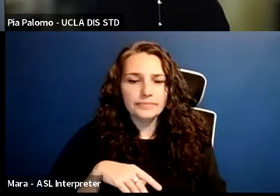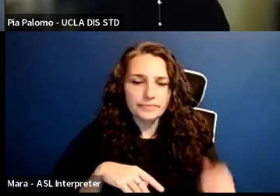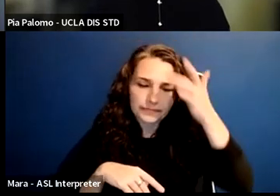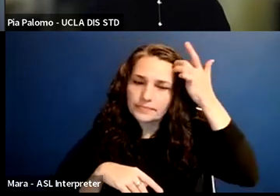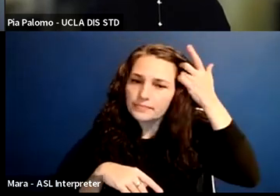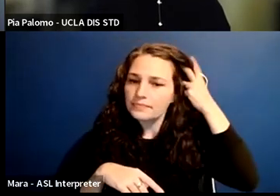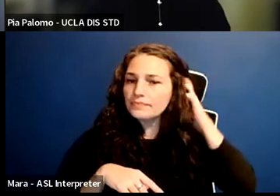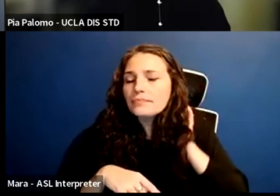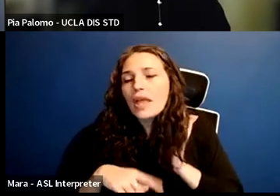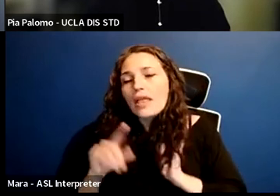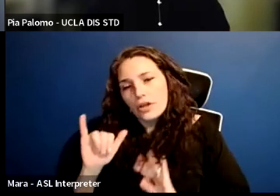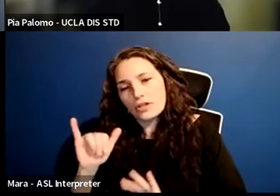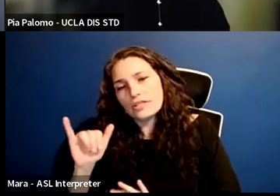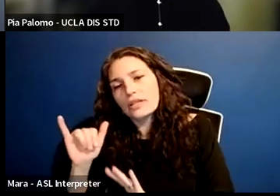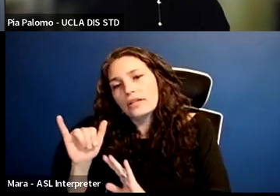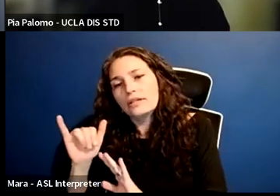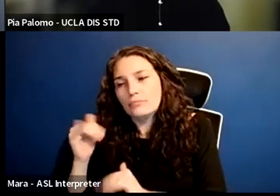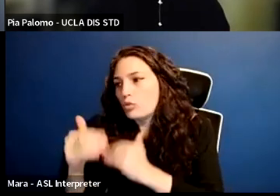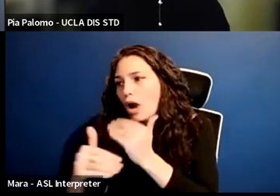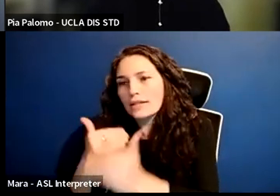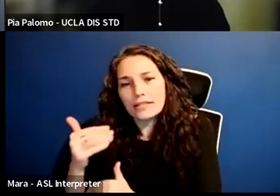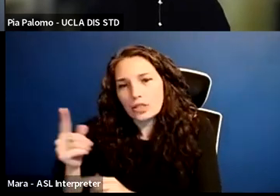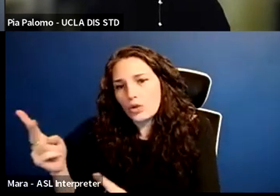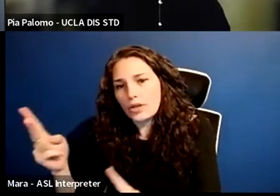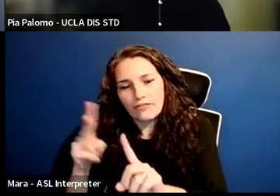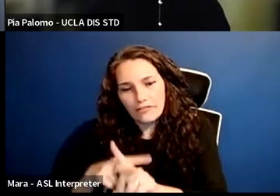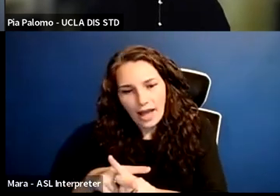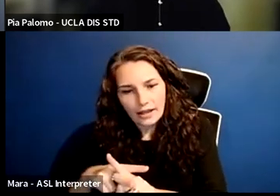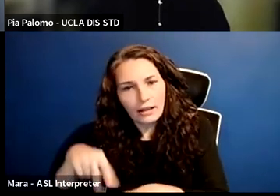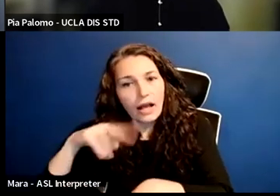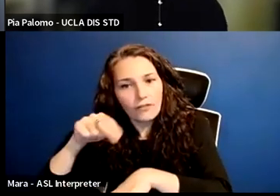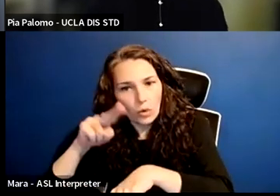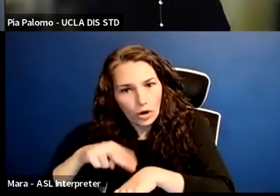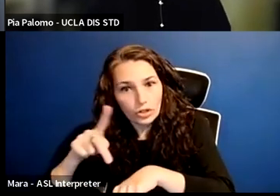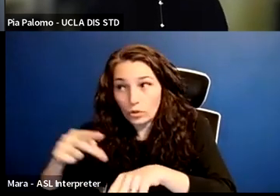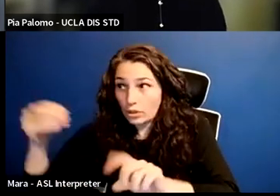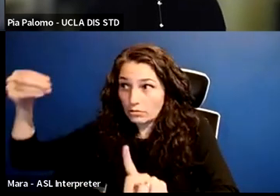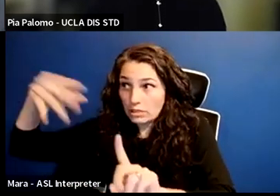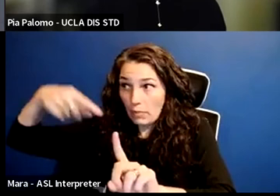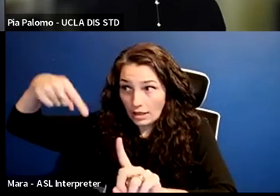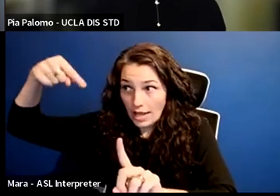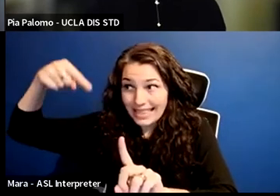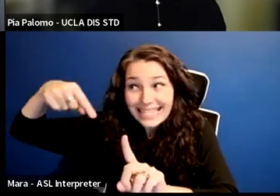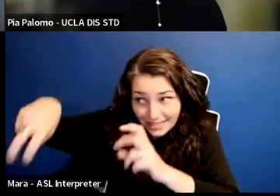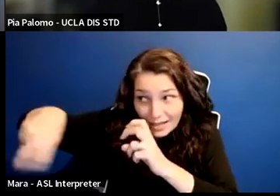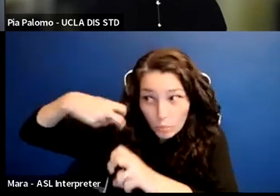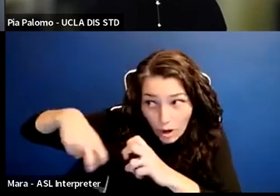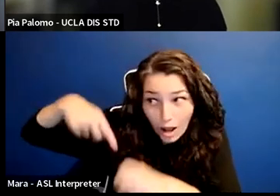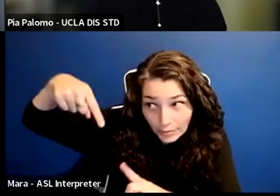That's one way of spotlighting and lifting up problems. There's also like the protests. That's another way.